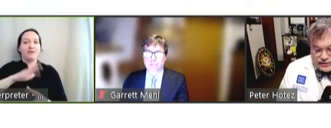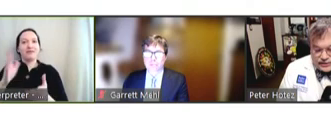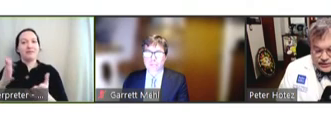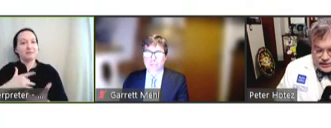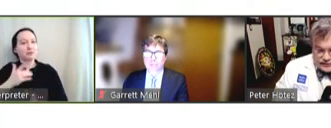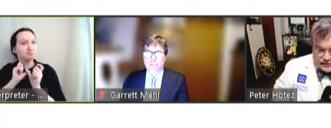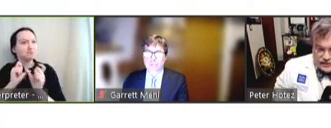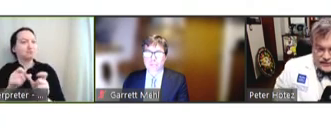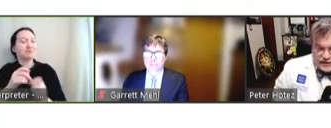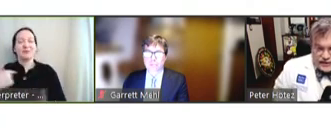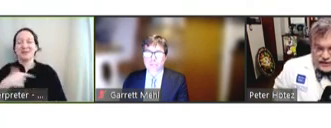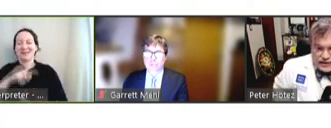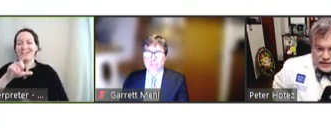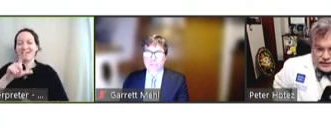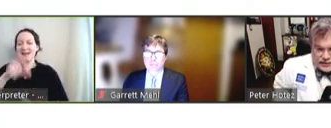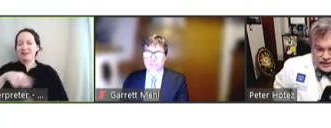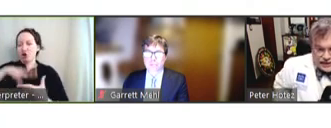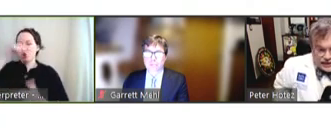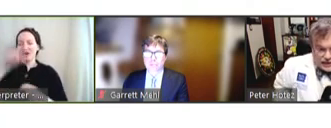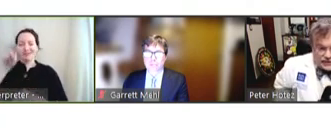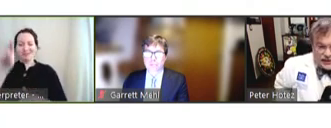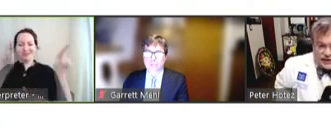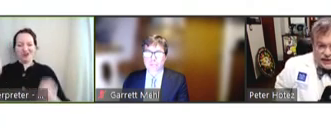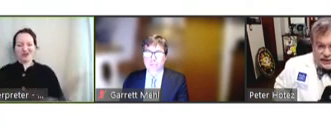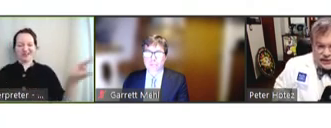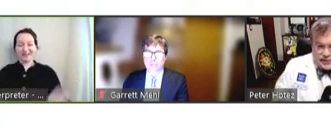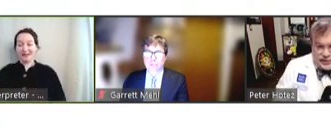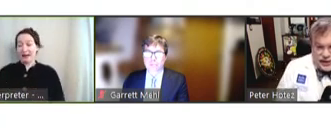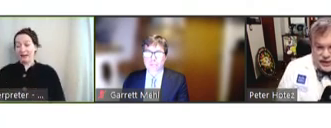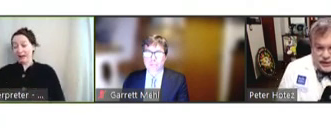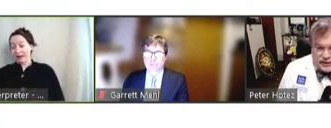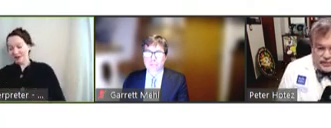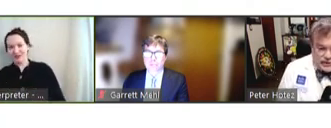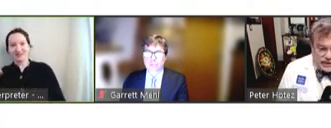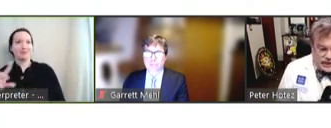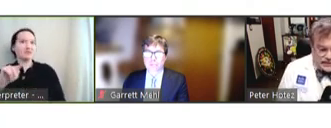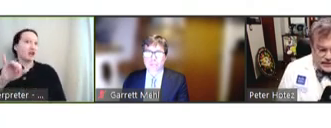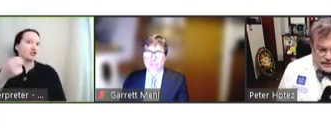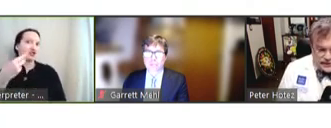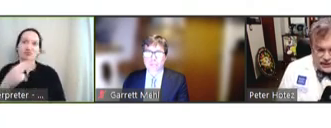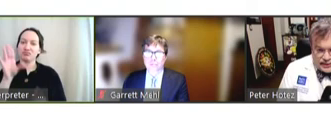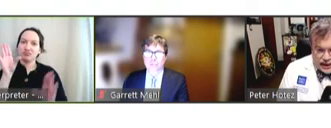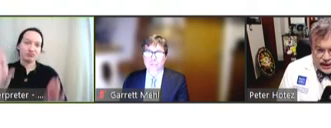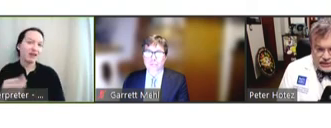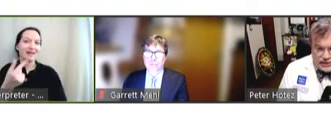to learn to diversify from the NIH. The DIH has been great. The Gates Foundation in the past has